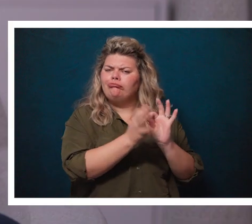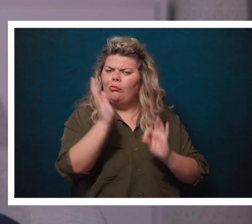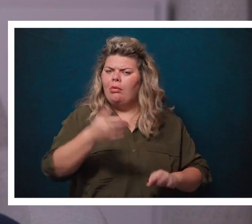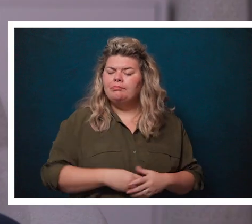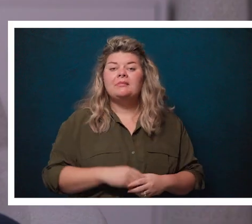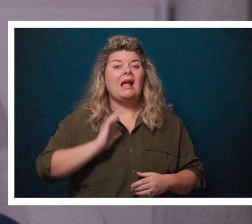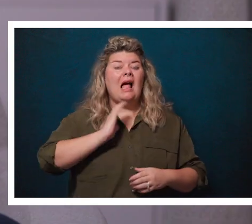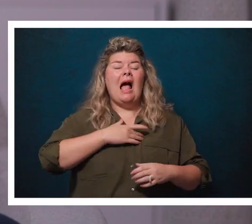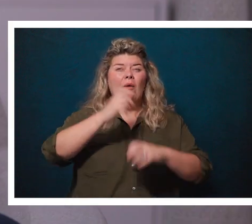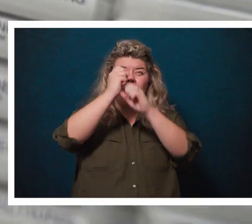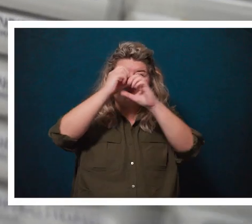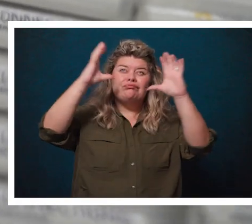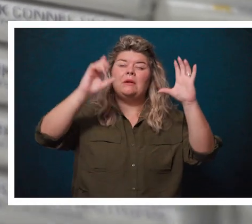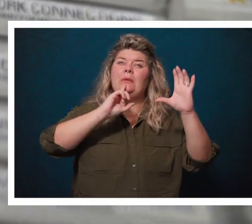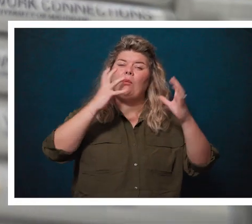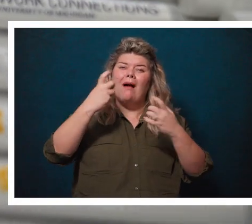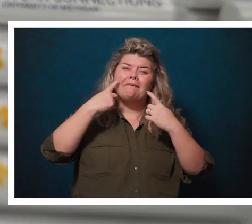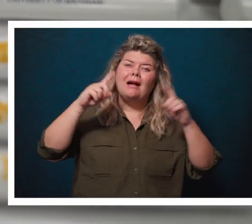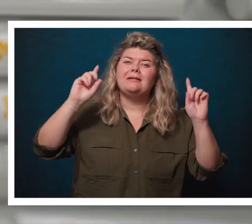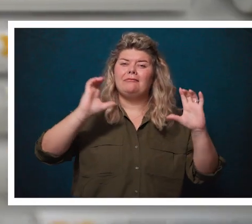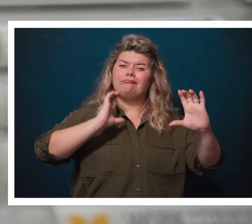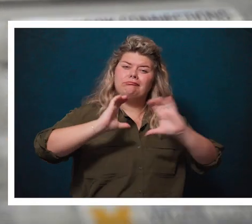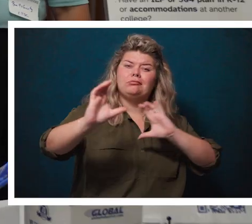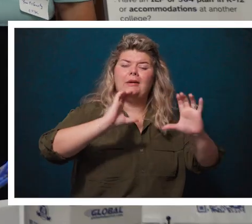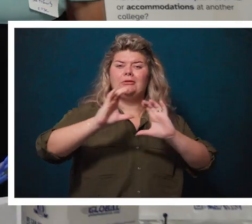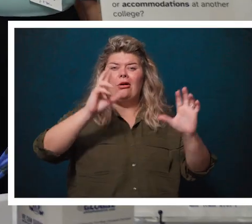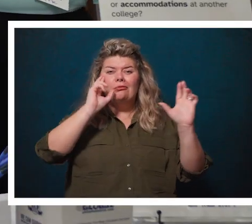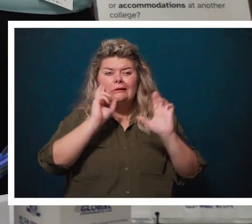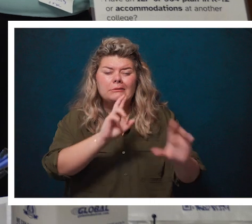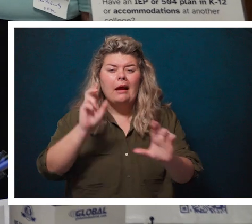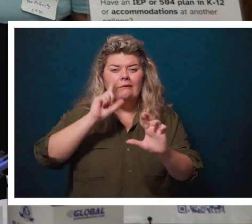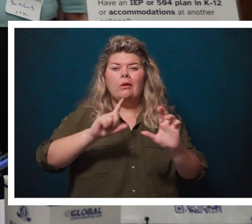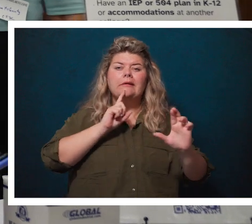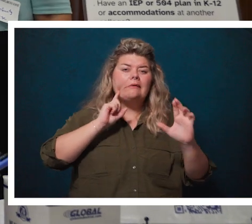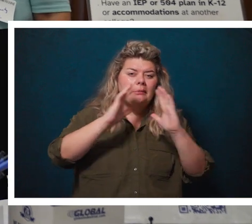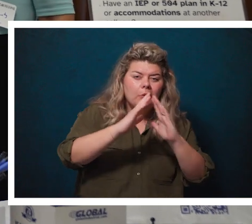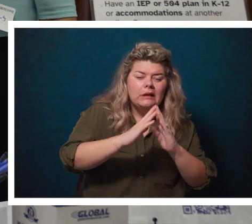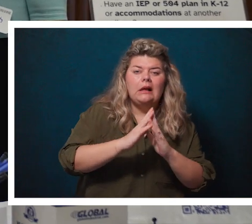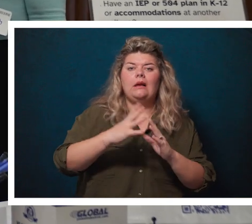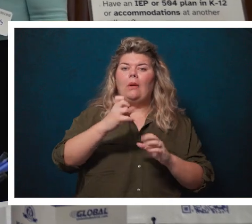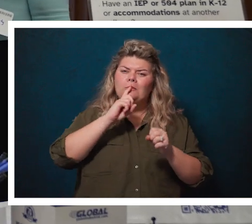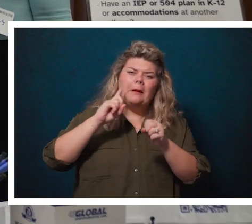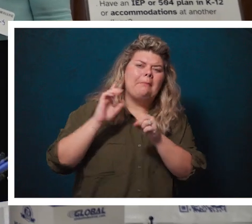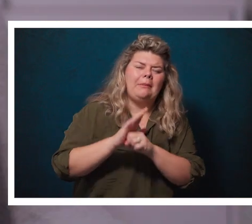Our vision is effective communication, respect for community and a commitment to community.